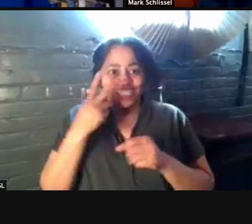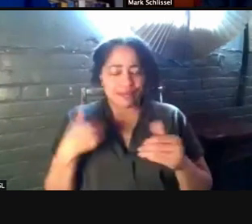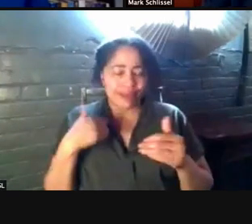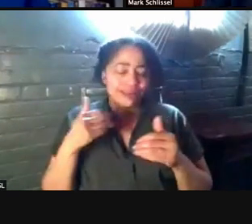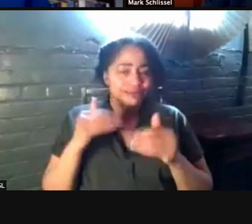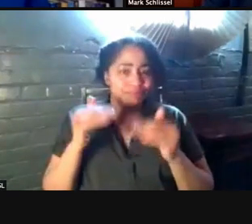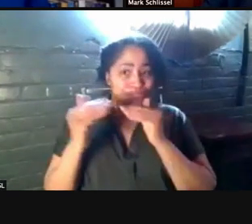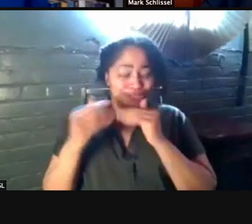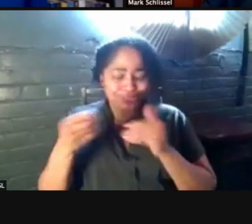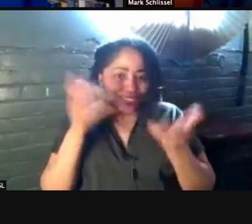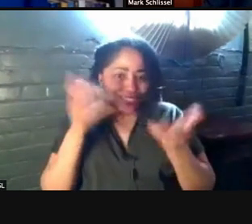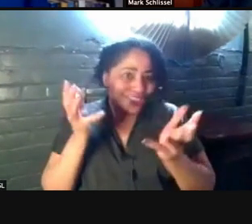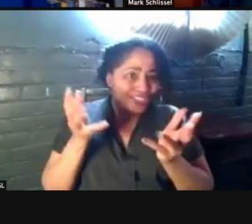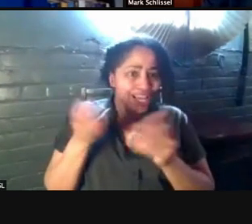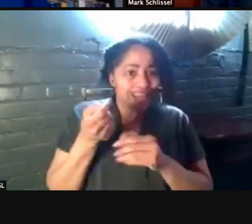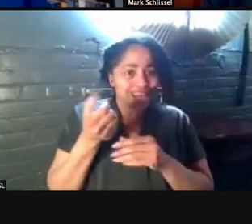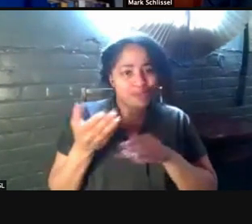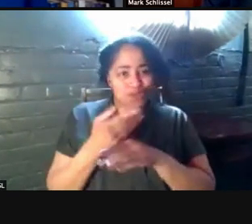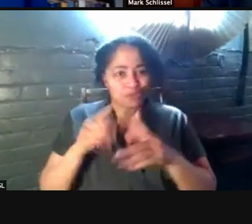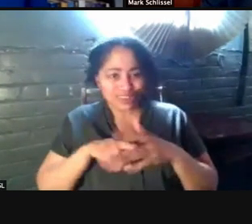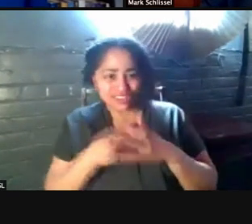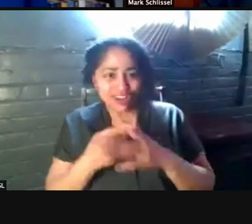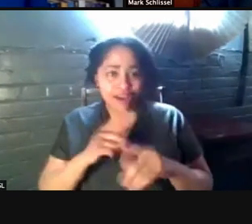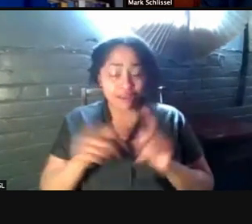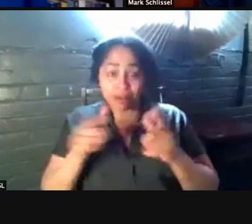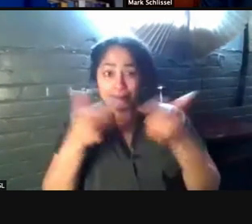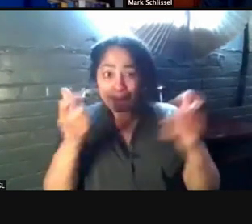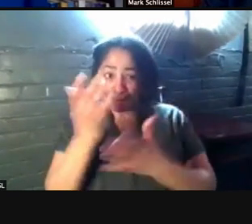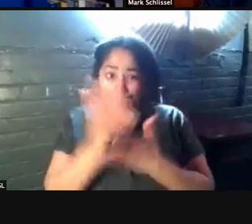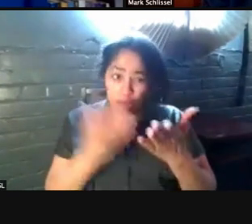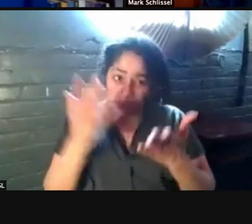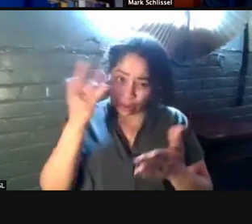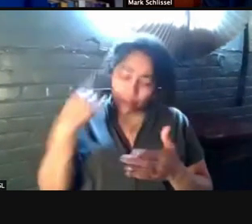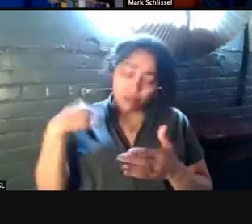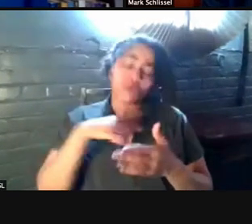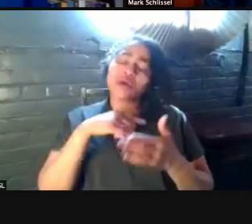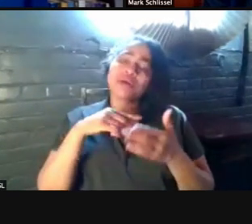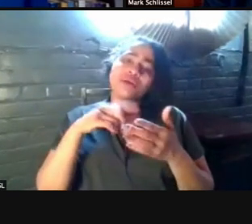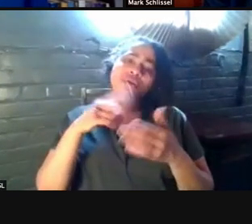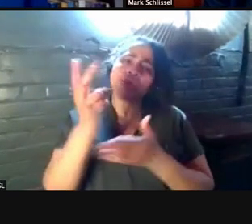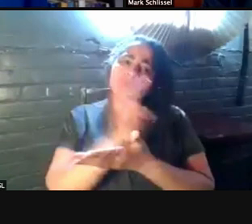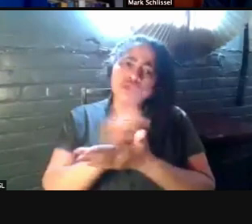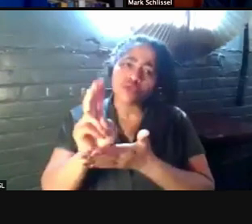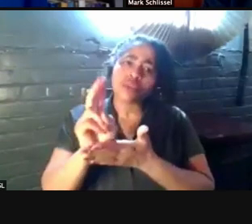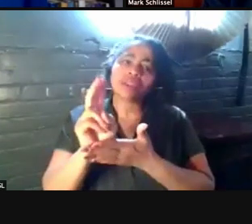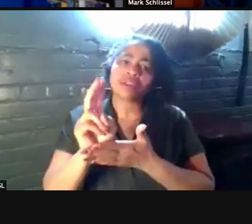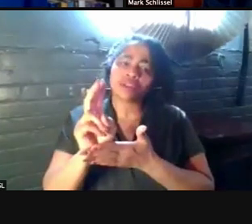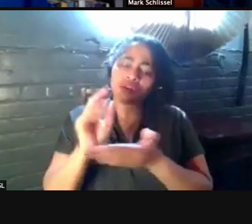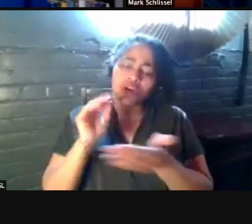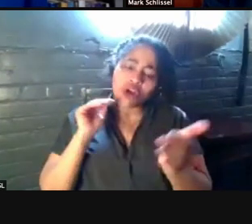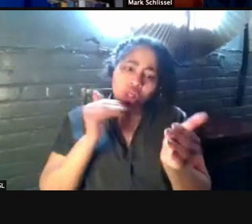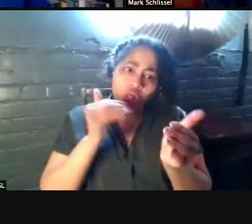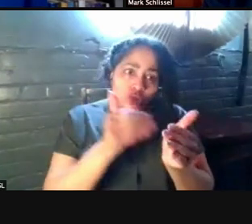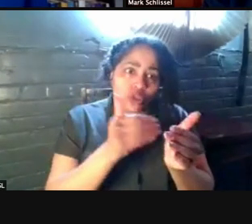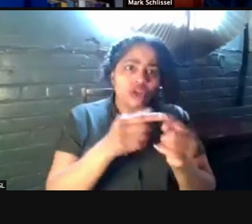before we open up. But, you know, in large part because really it means we're two weeks closer to the end of this nightmare.